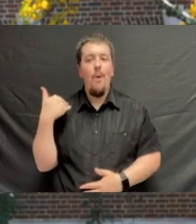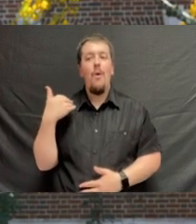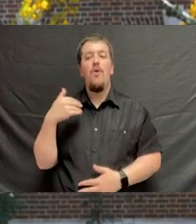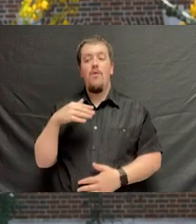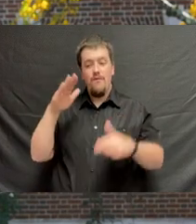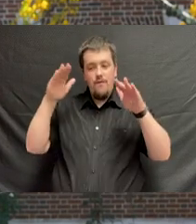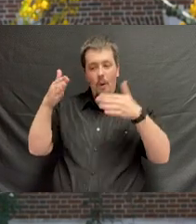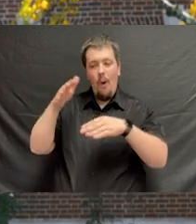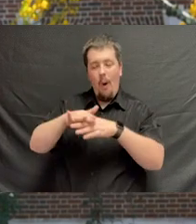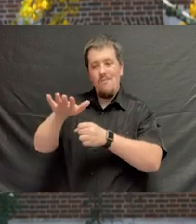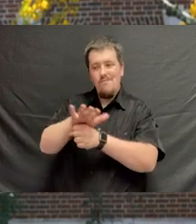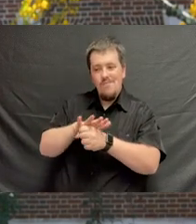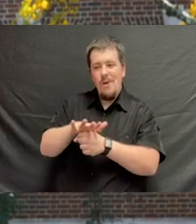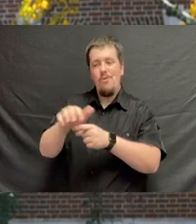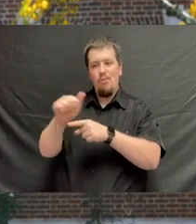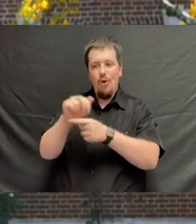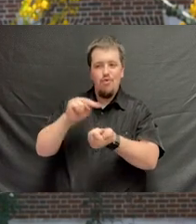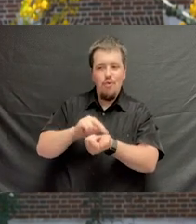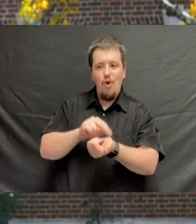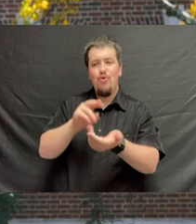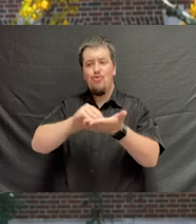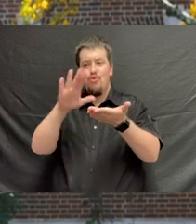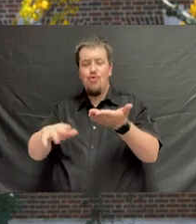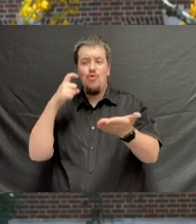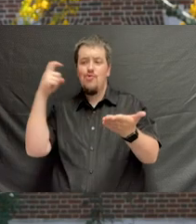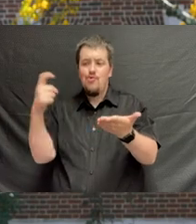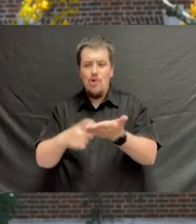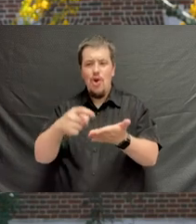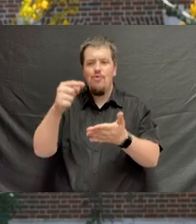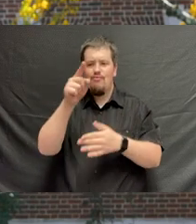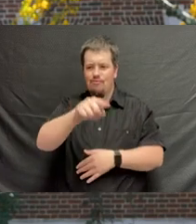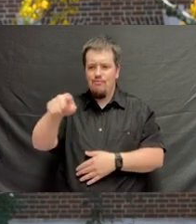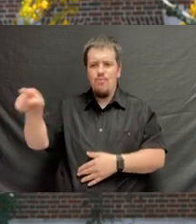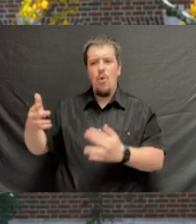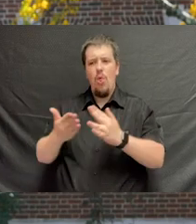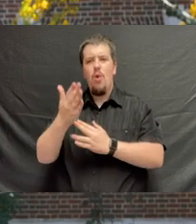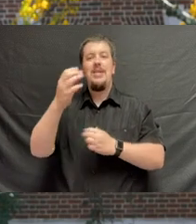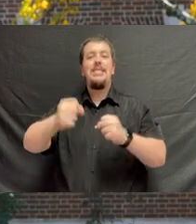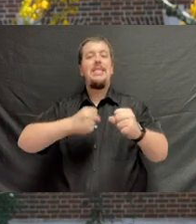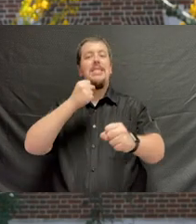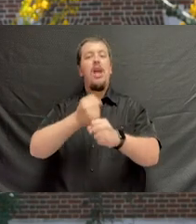And turn to our area practicing nurses and our students to recognize each of you in this year of the nurse.